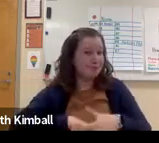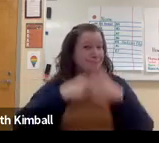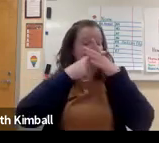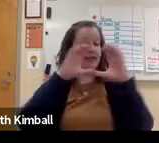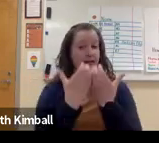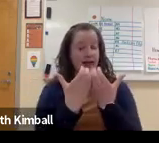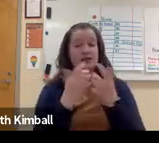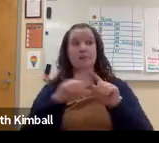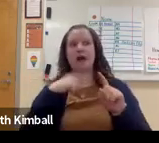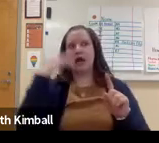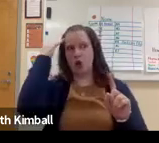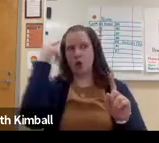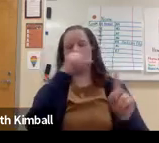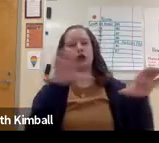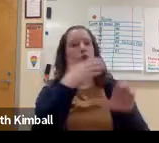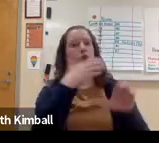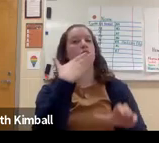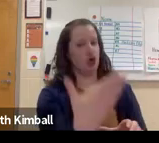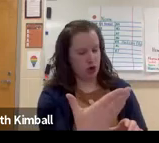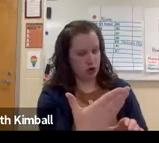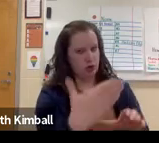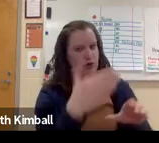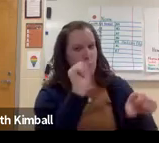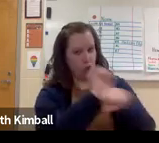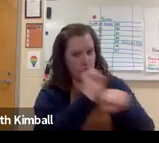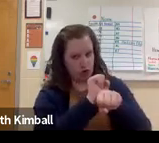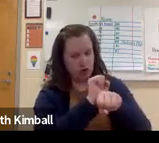It's about $6,000 per start up, but I